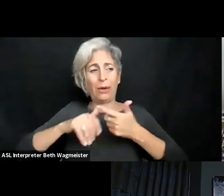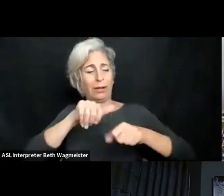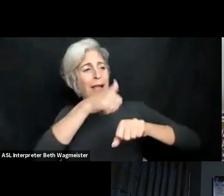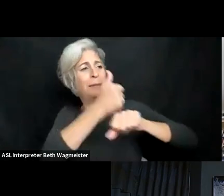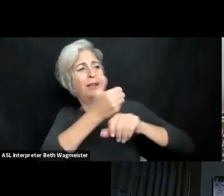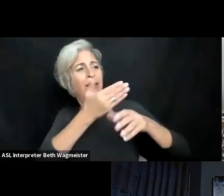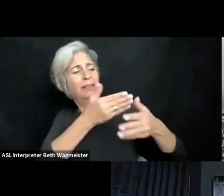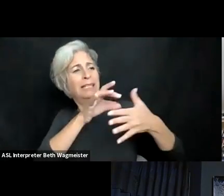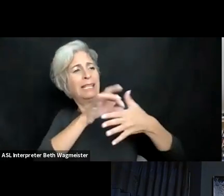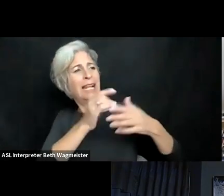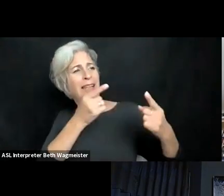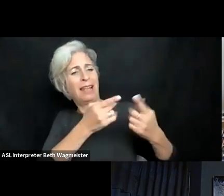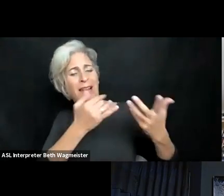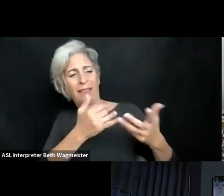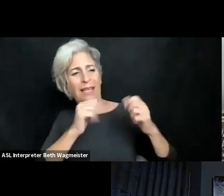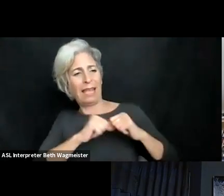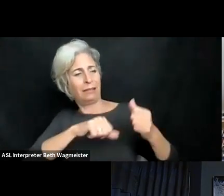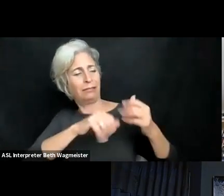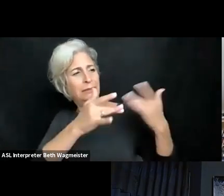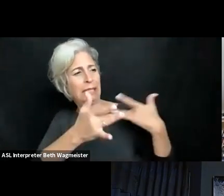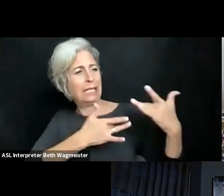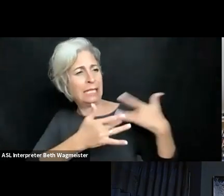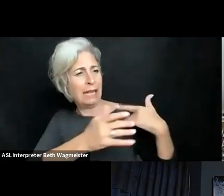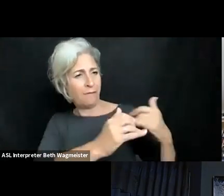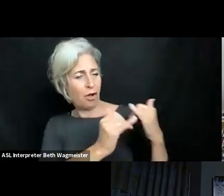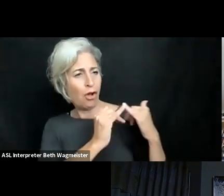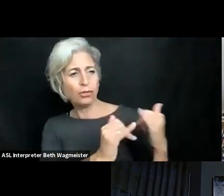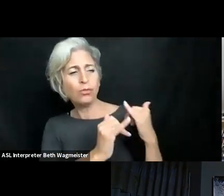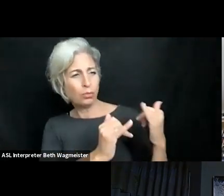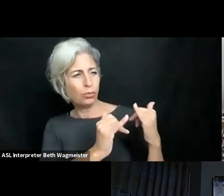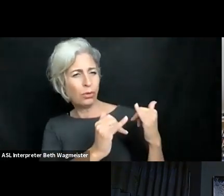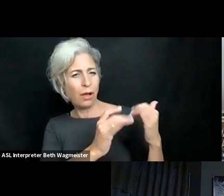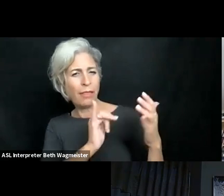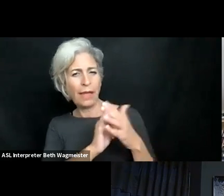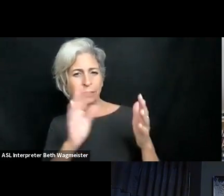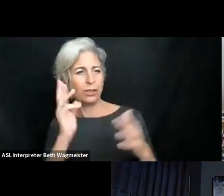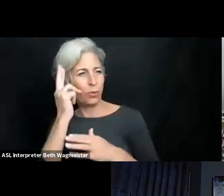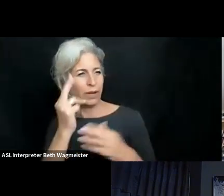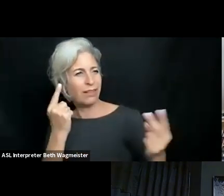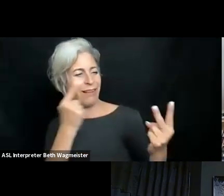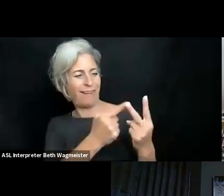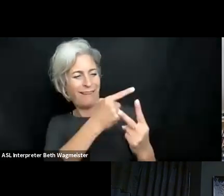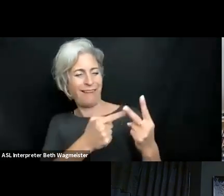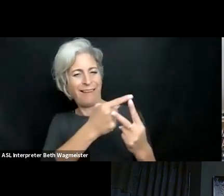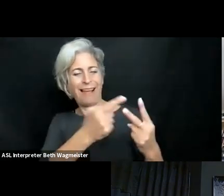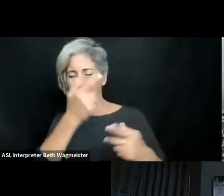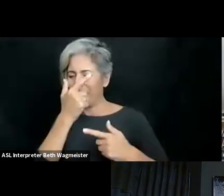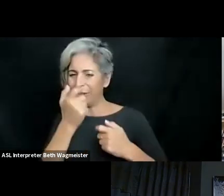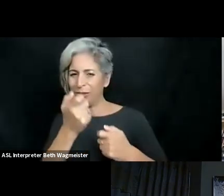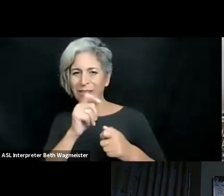culture, talking about the blind, for example, or autistic children, how can I build a content that is culture sensitive as